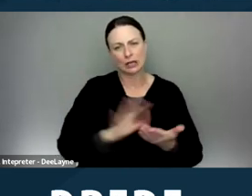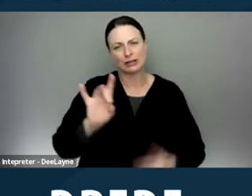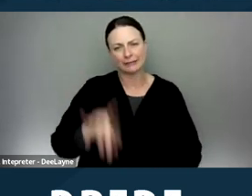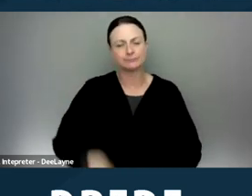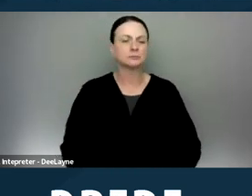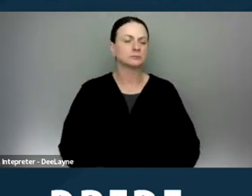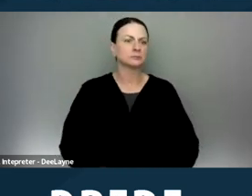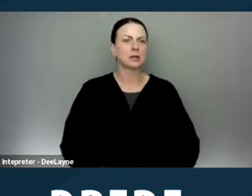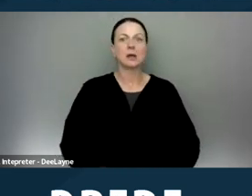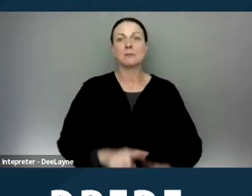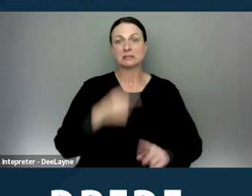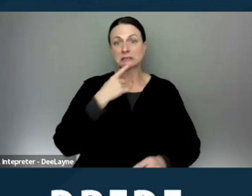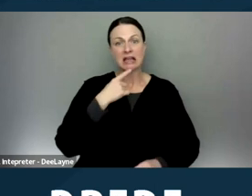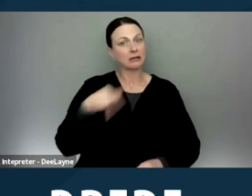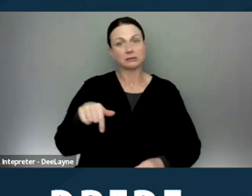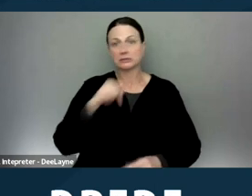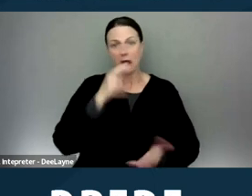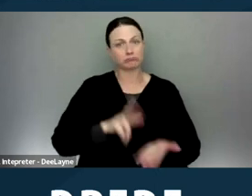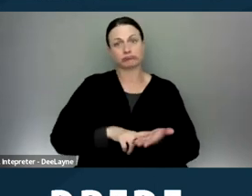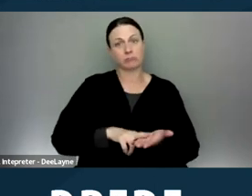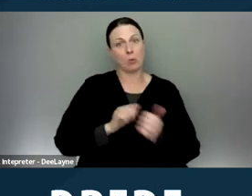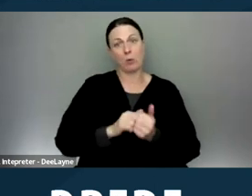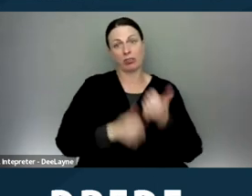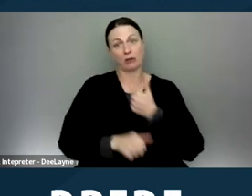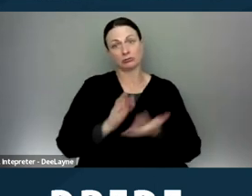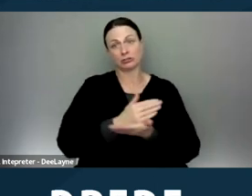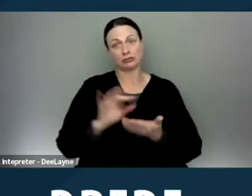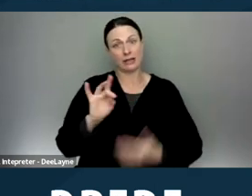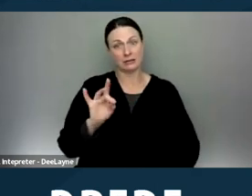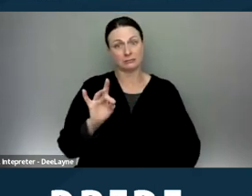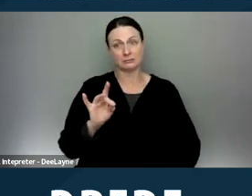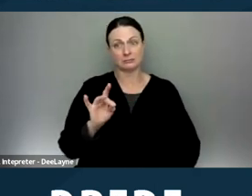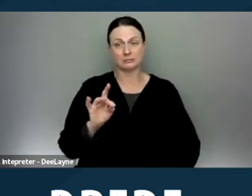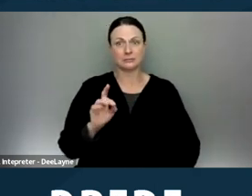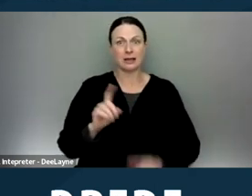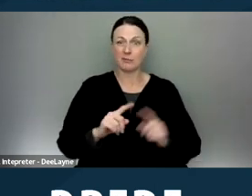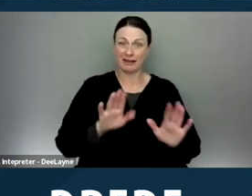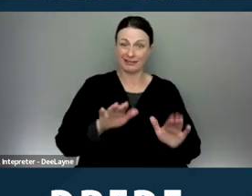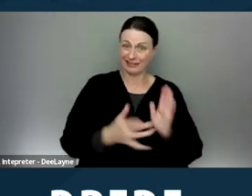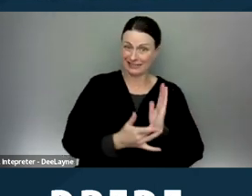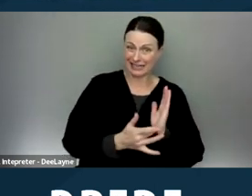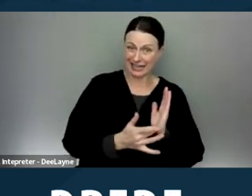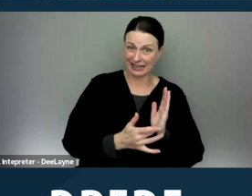but saying that the building is not registered as Section Eight when technically unless this project based Section Eight,